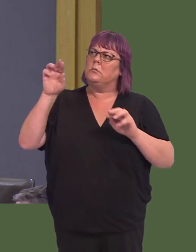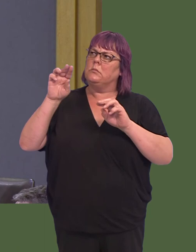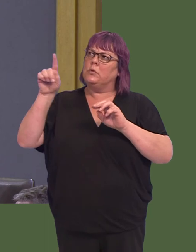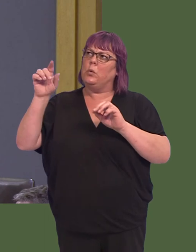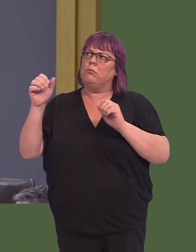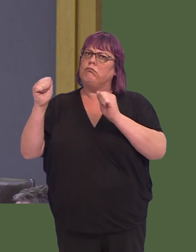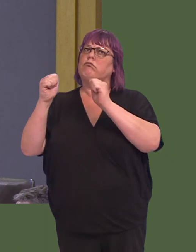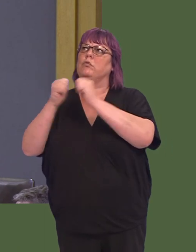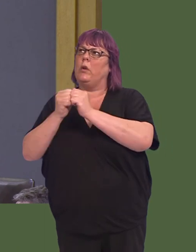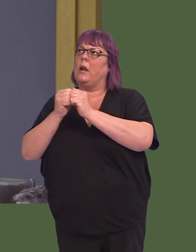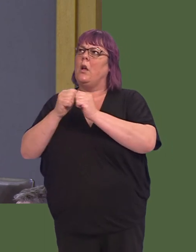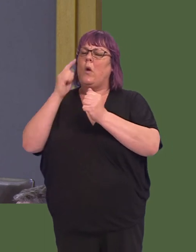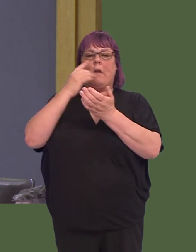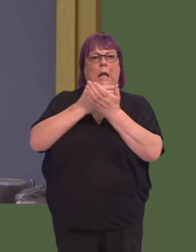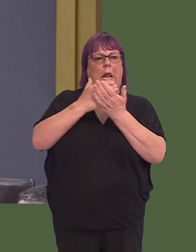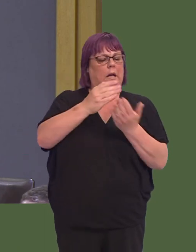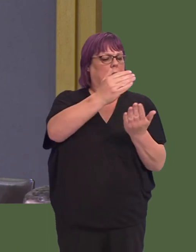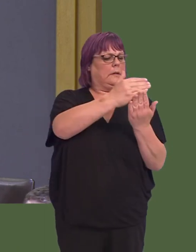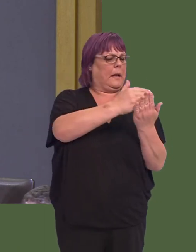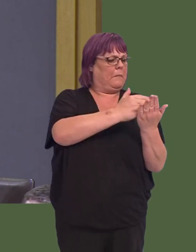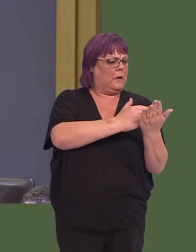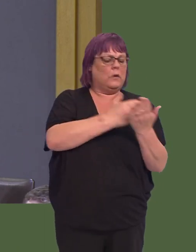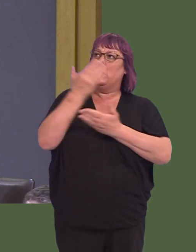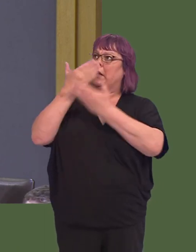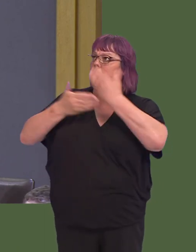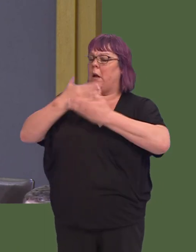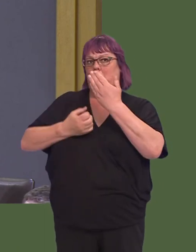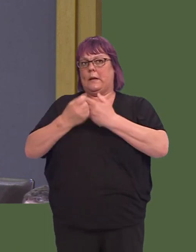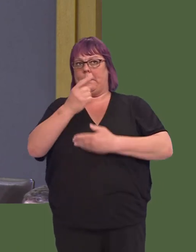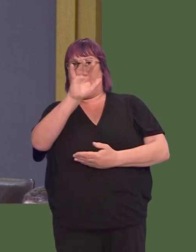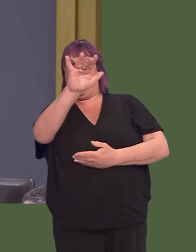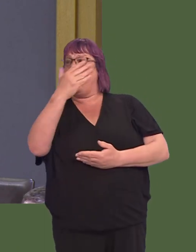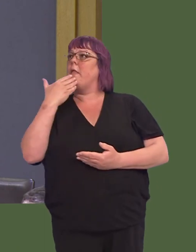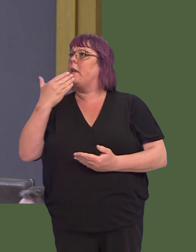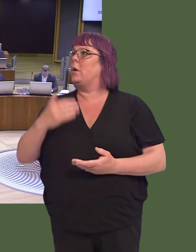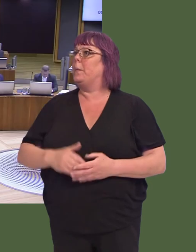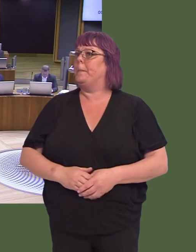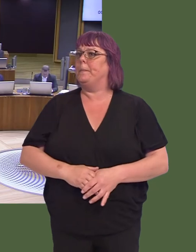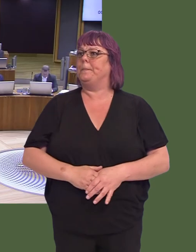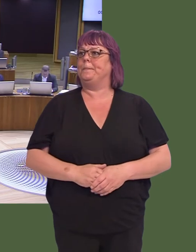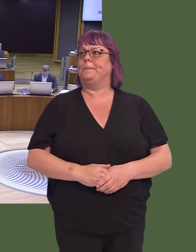commitment from you today that we will receive a clear statement demonstrating the progress thatís been made in this area. Thank you.